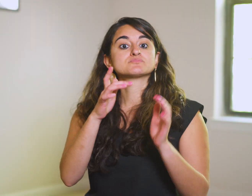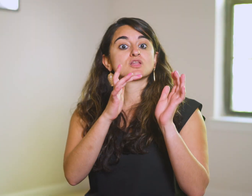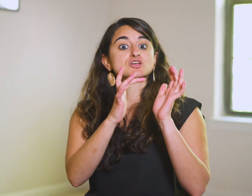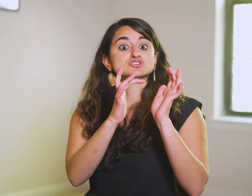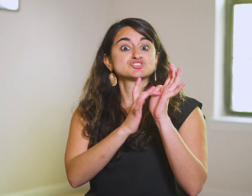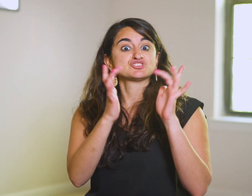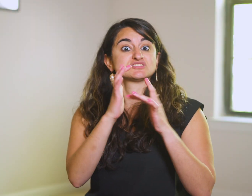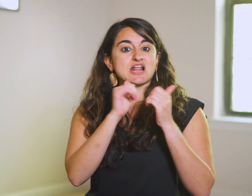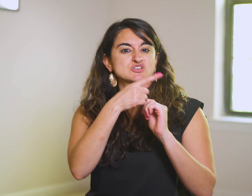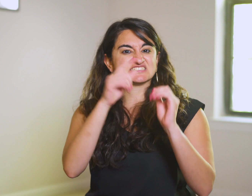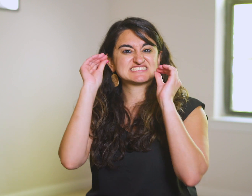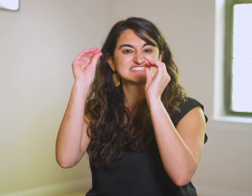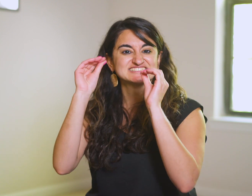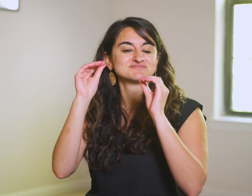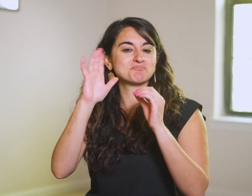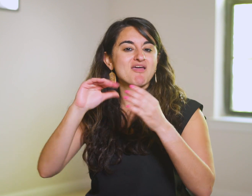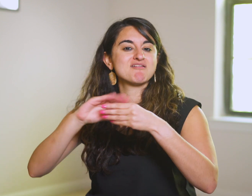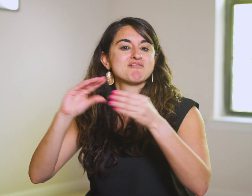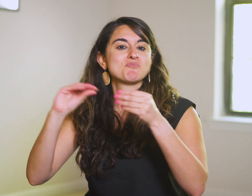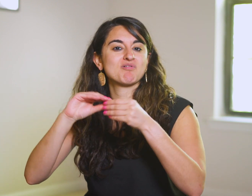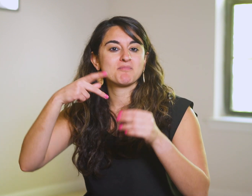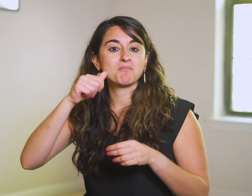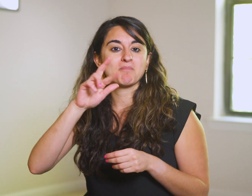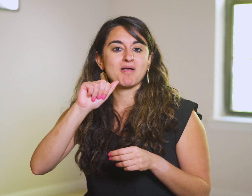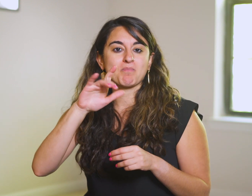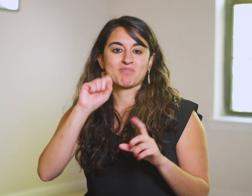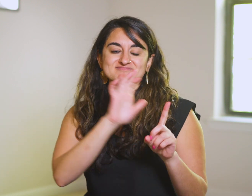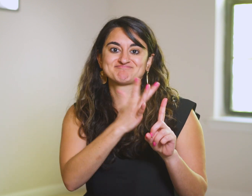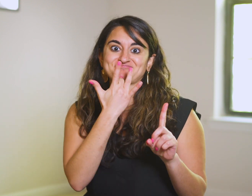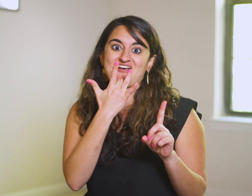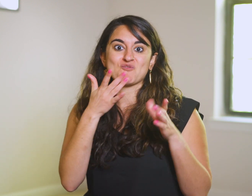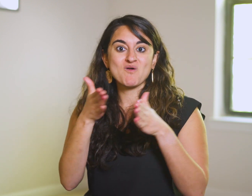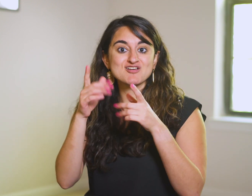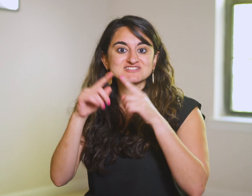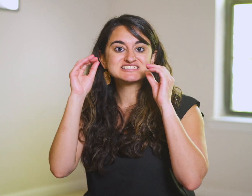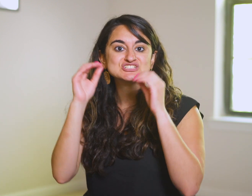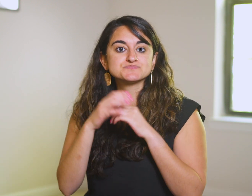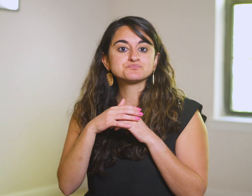Parables are one of Jesus’ favorite teaching tools.